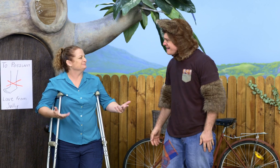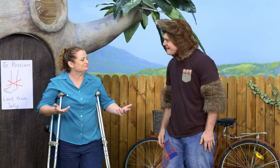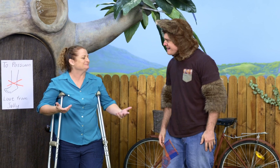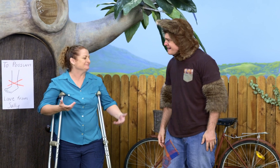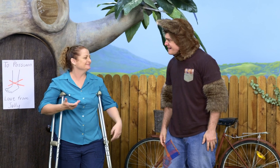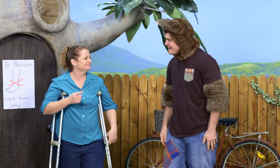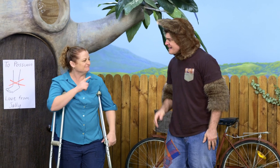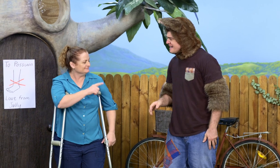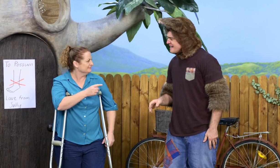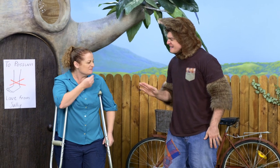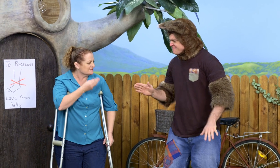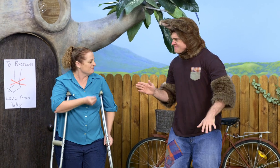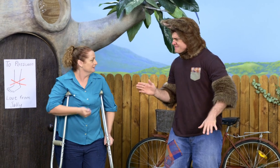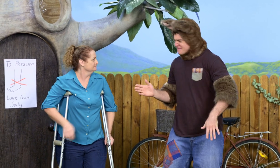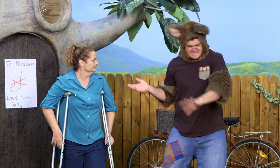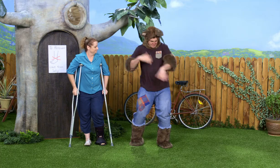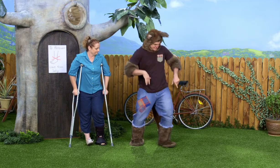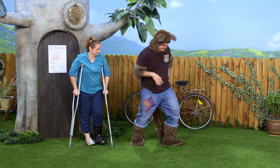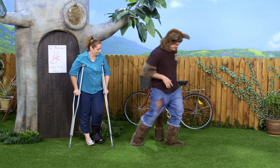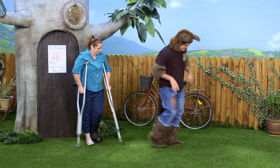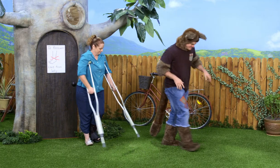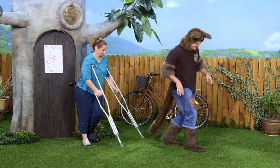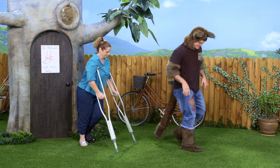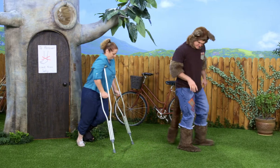Well, we can go in and eat, OK? Come on.